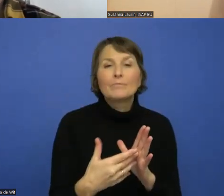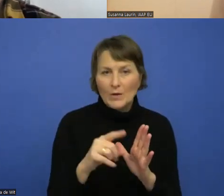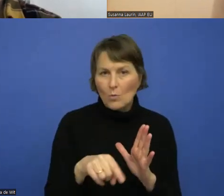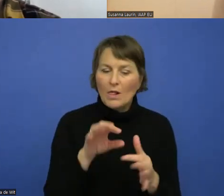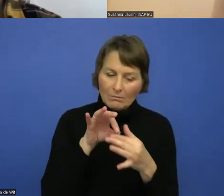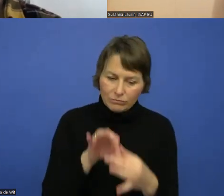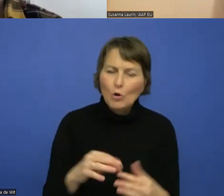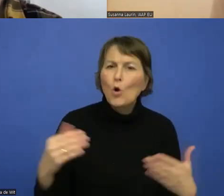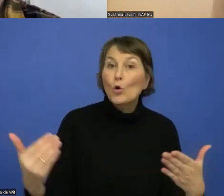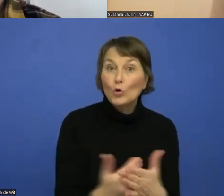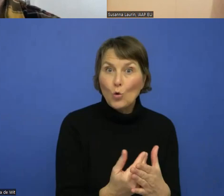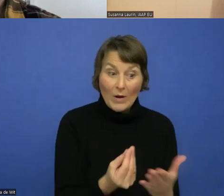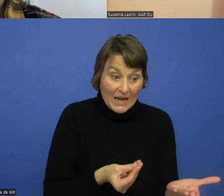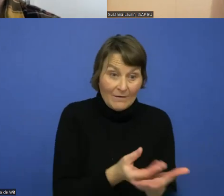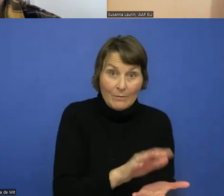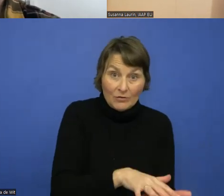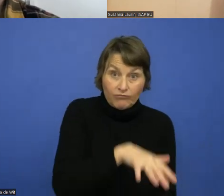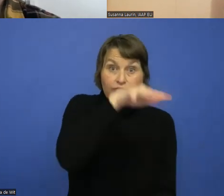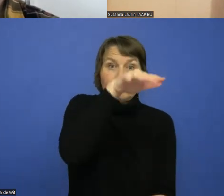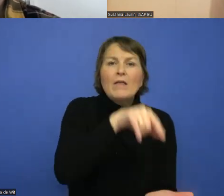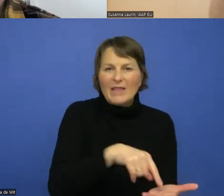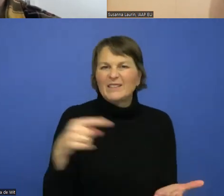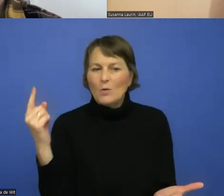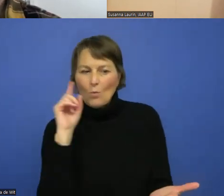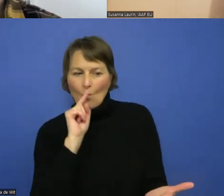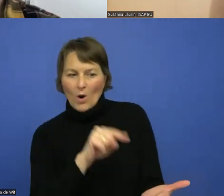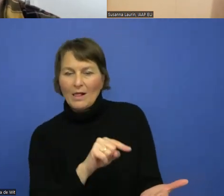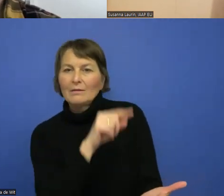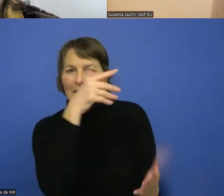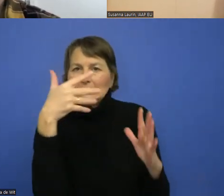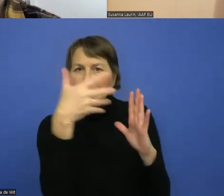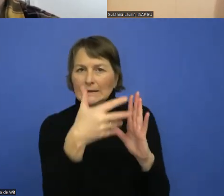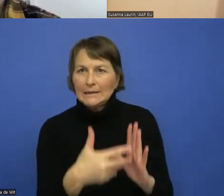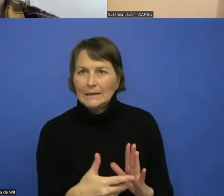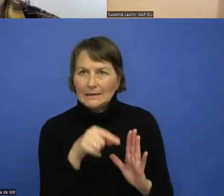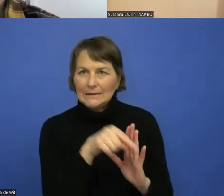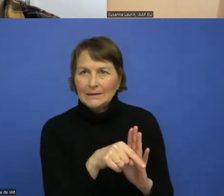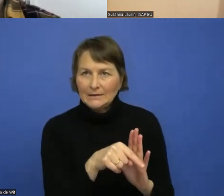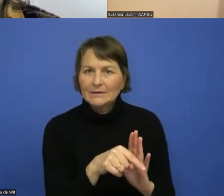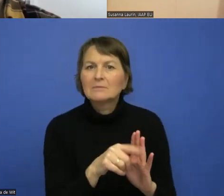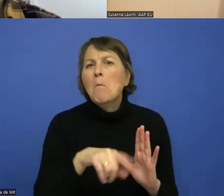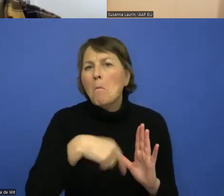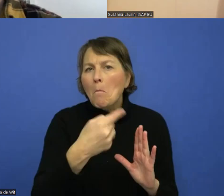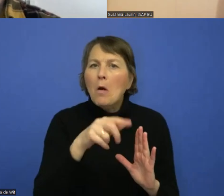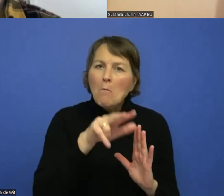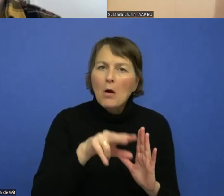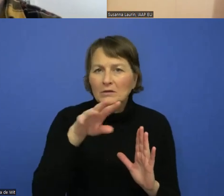So there will be more focus on or kind of an update on what has been happening lately, especially in Europe.